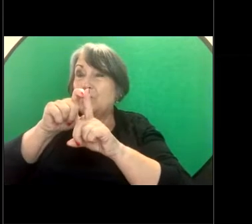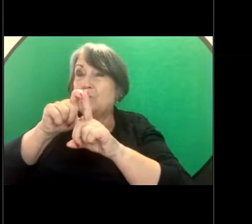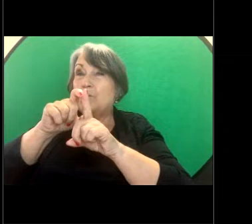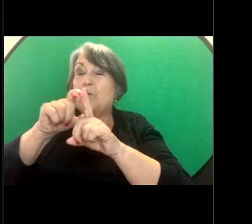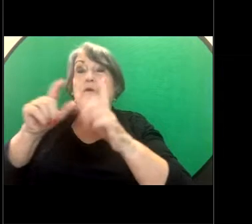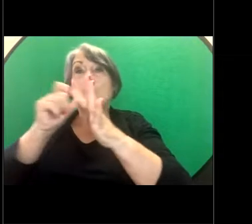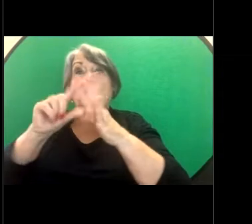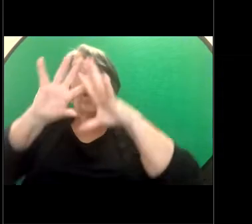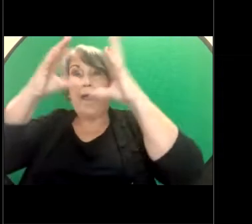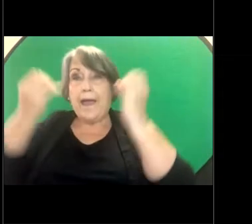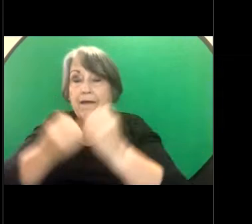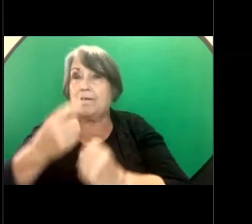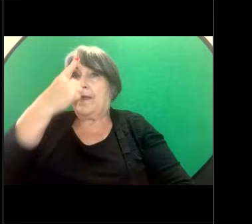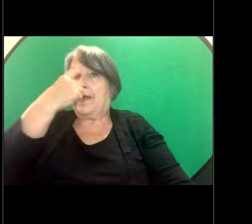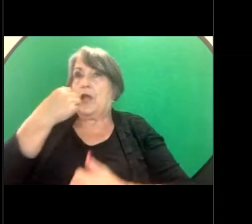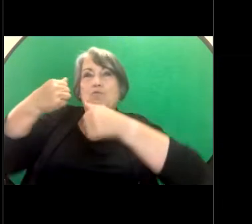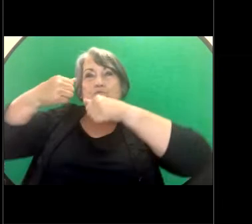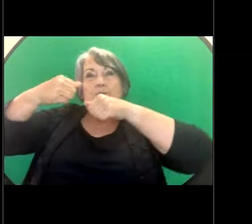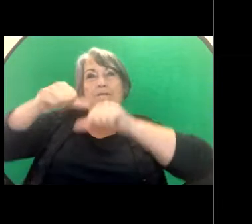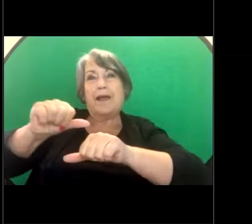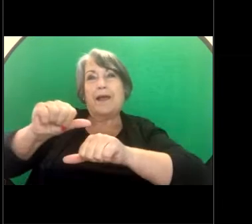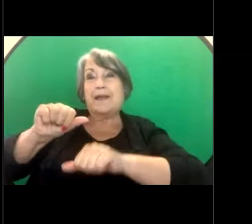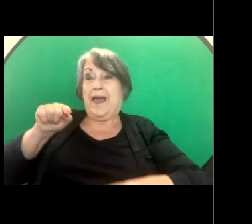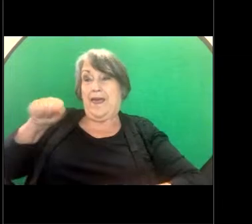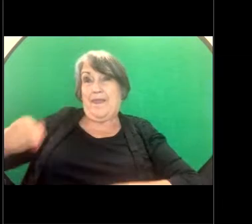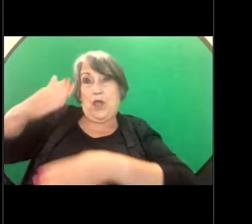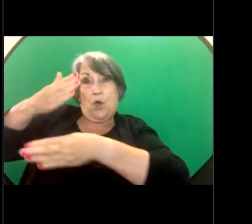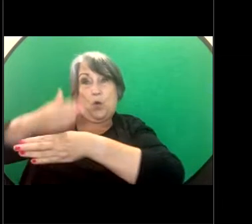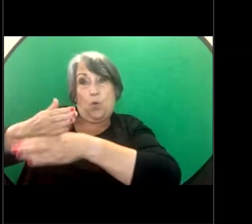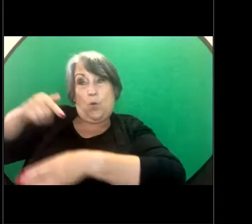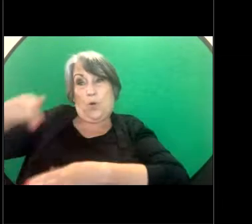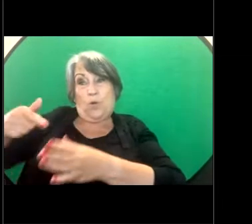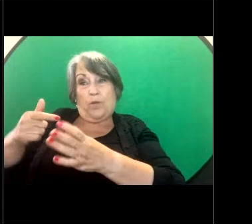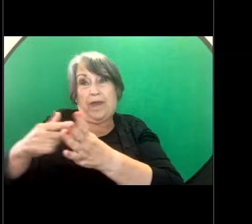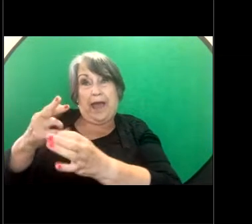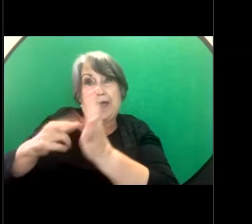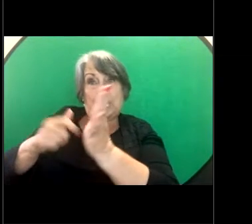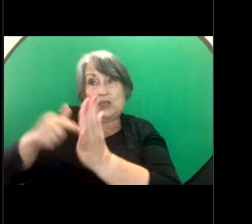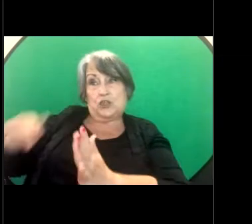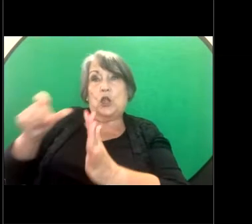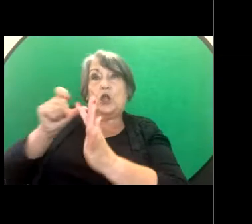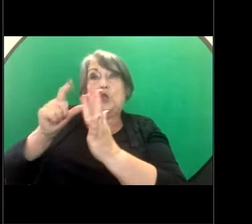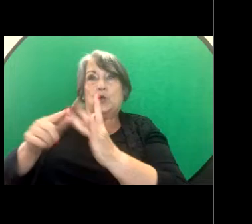to prevent their employee or agent from doing those acts of sexual harassment,